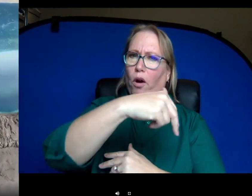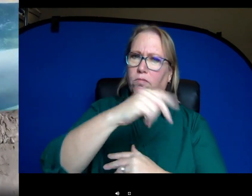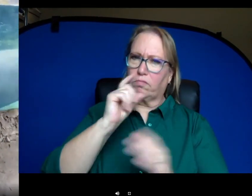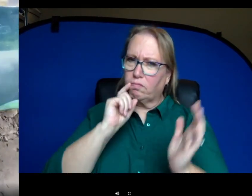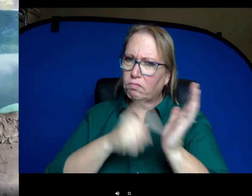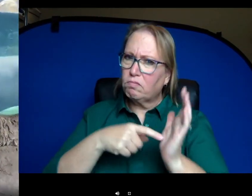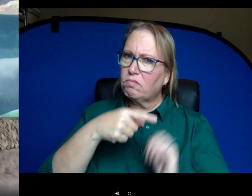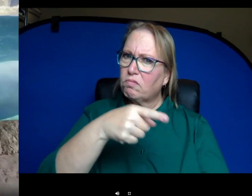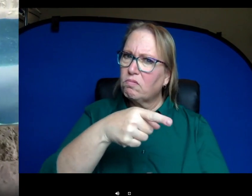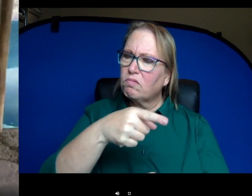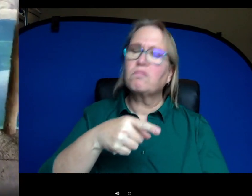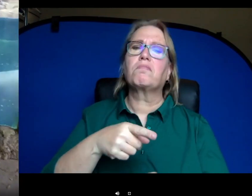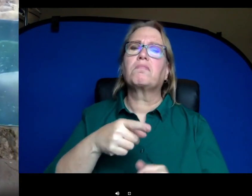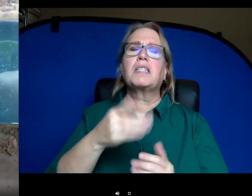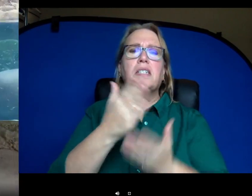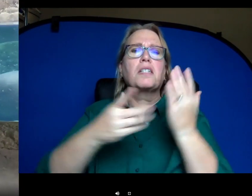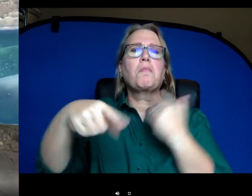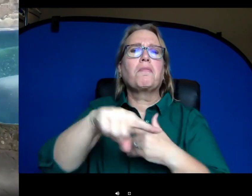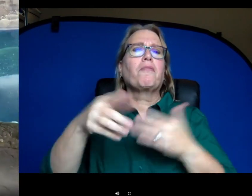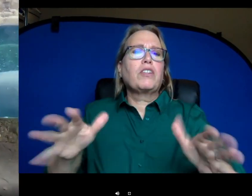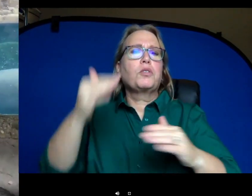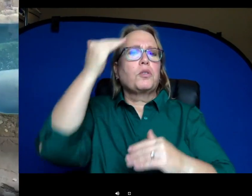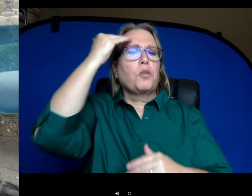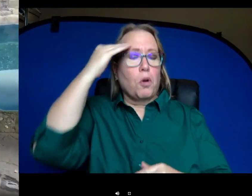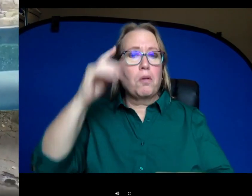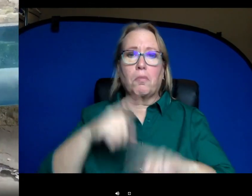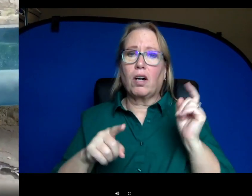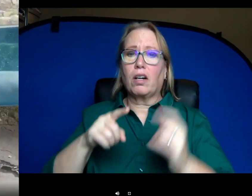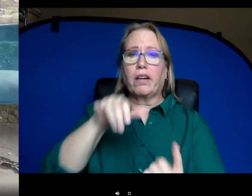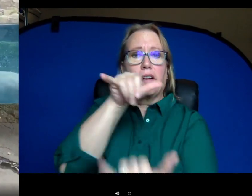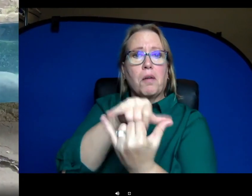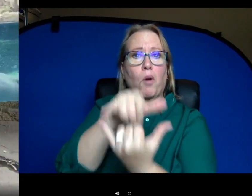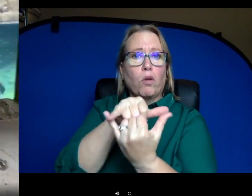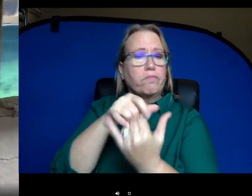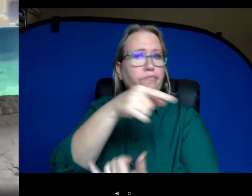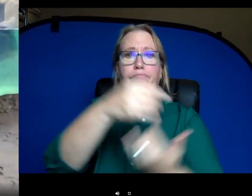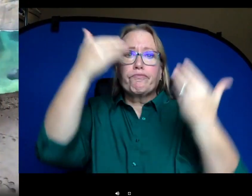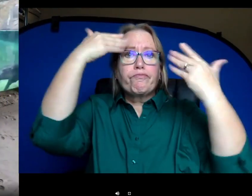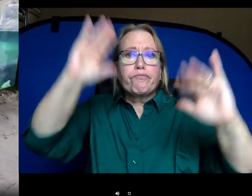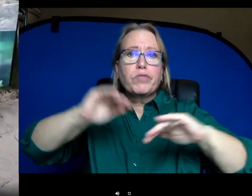some of you might already know this, but hippos actually do not swim. They are